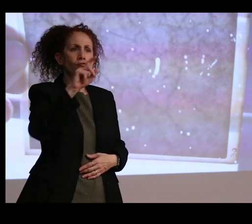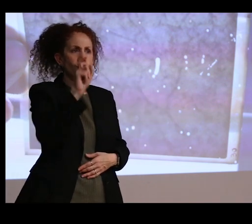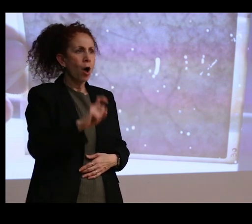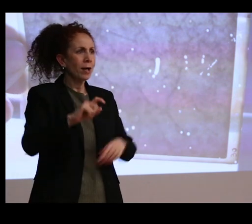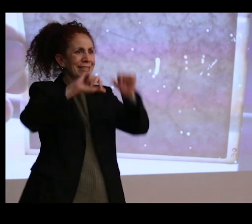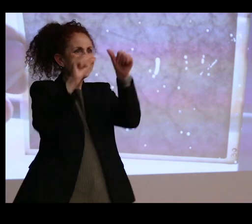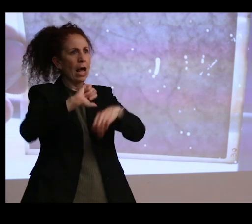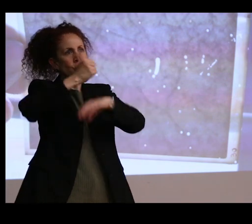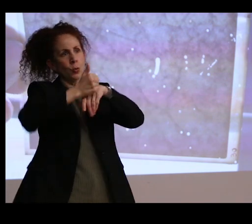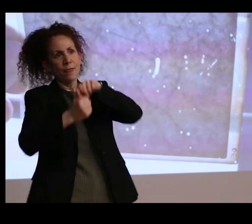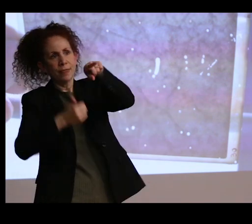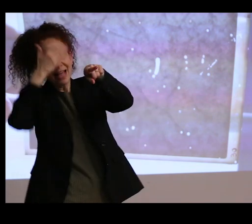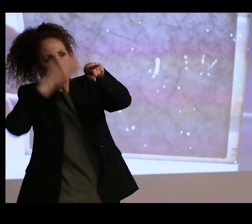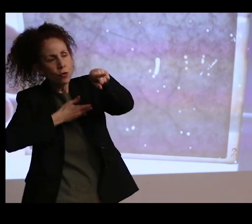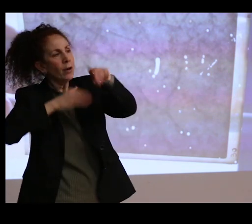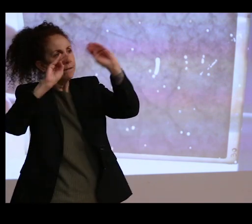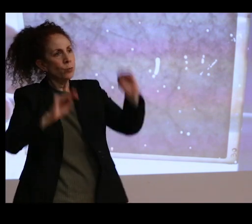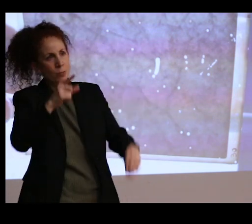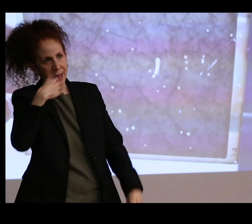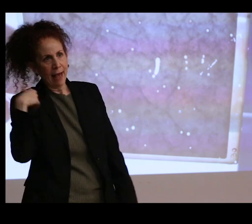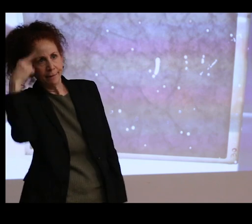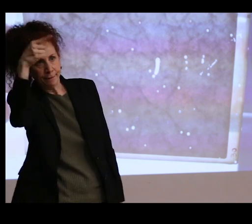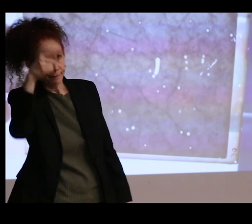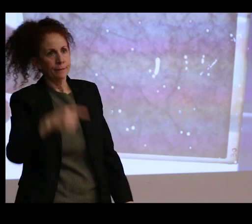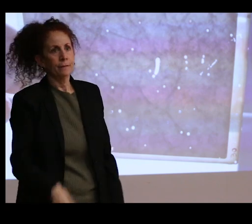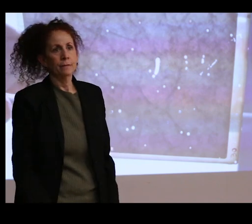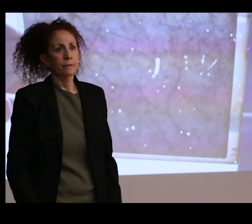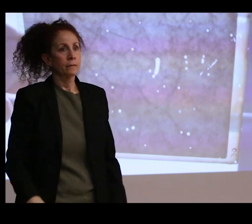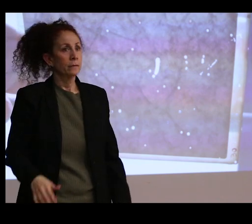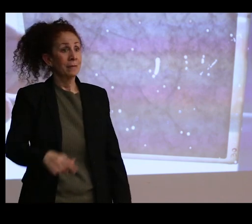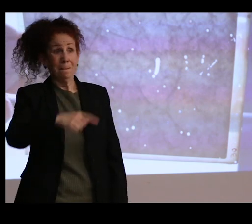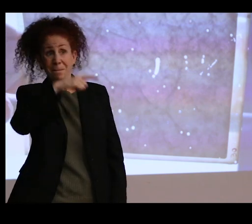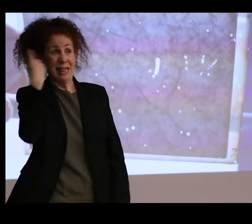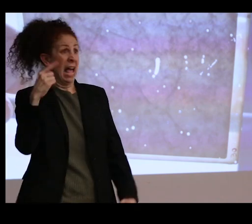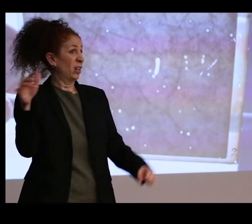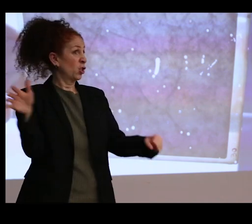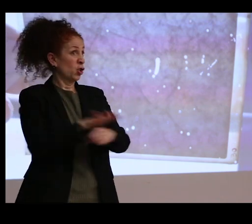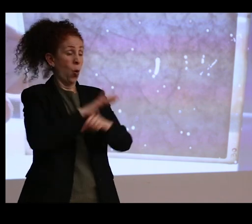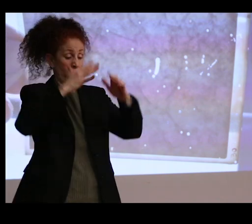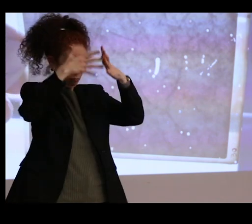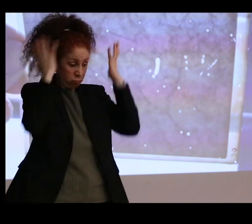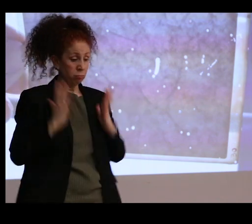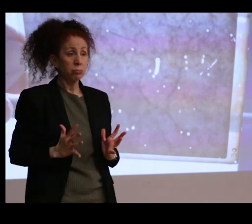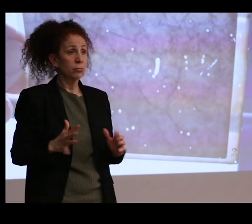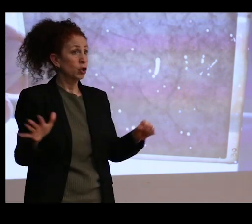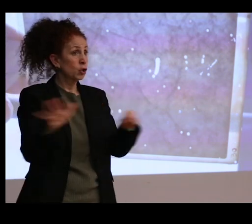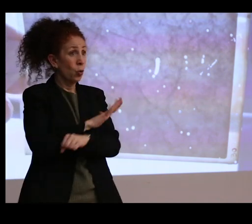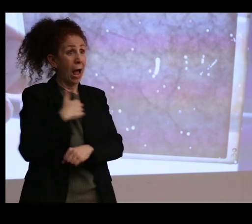here of the museum that's completely blacken. And I assume that it's a bronze, and I